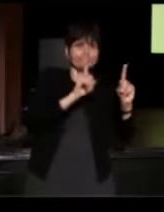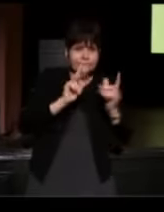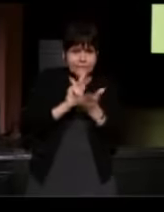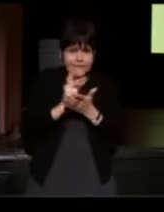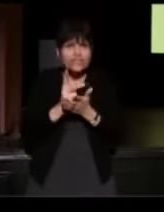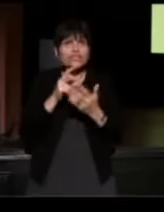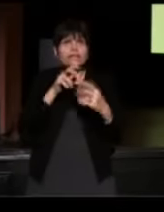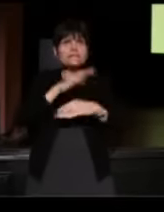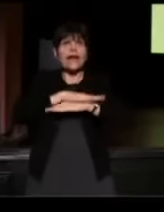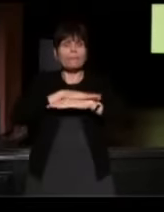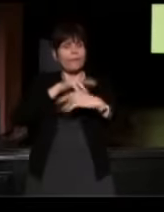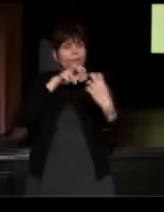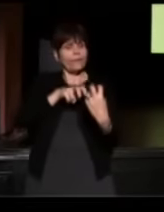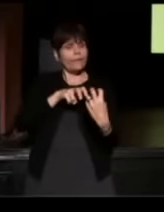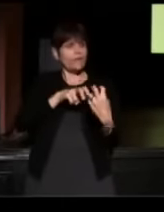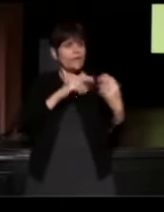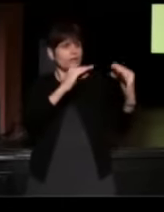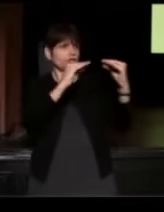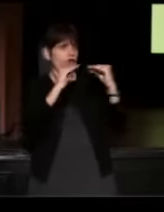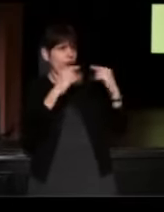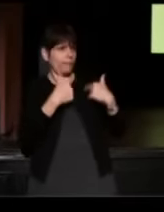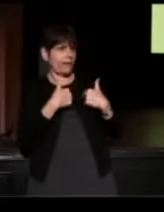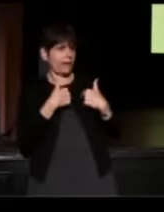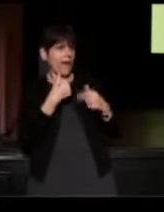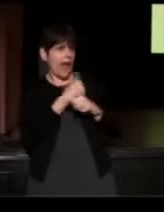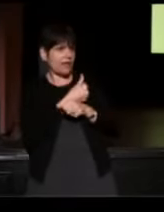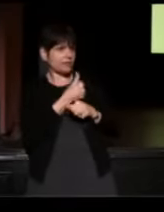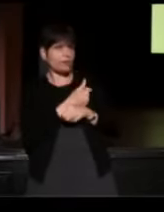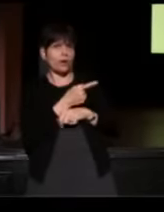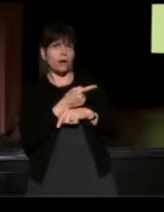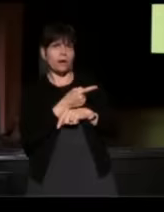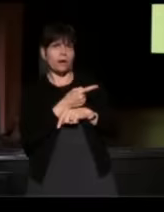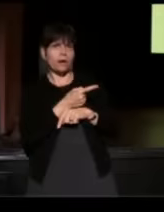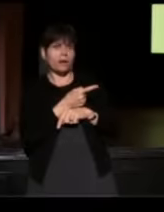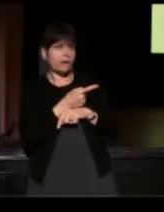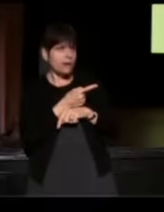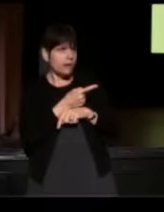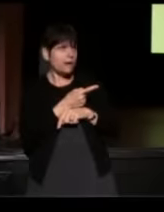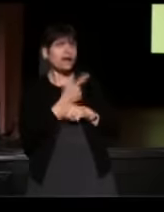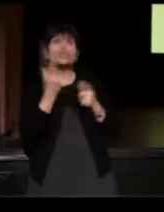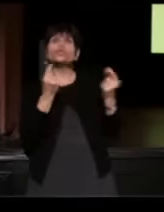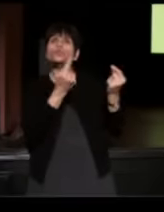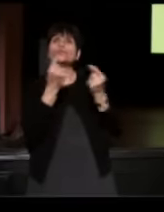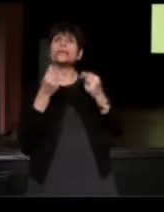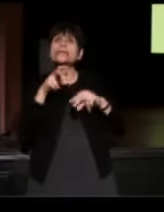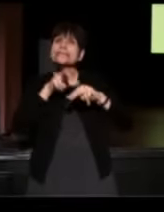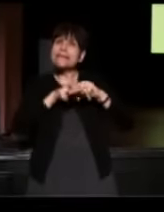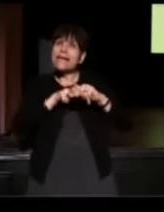and he taught me algebra. What he had done is sit up all night,